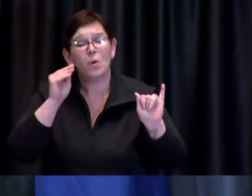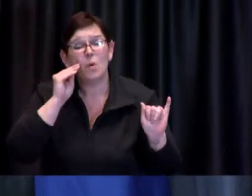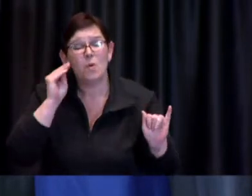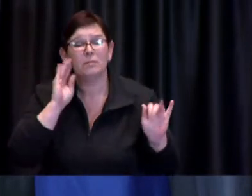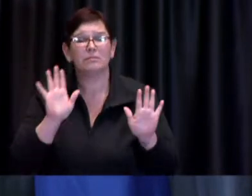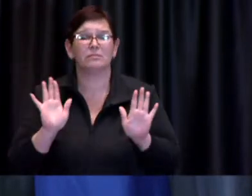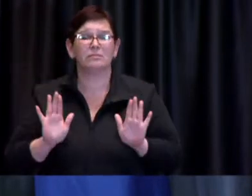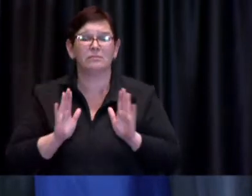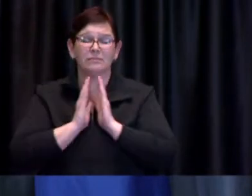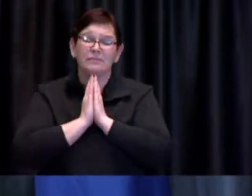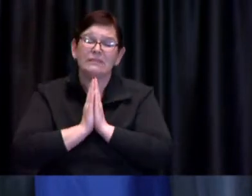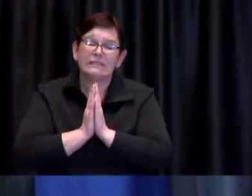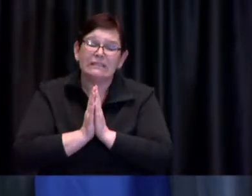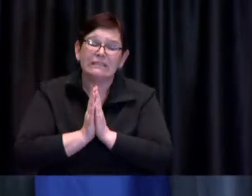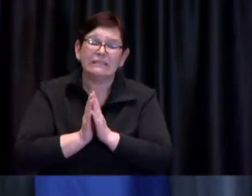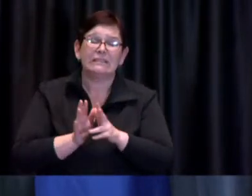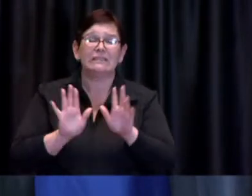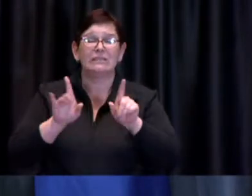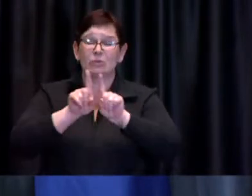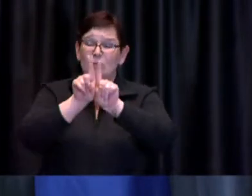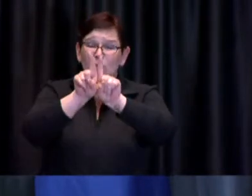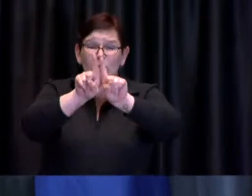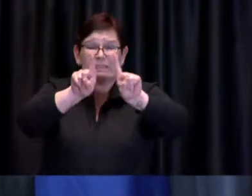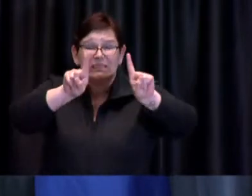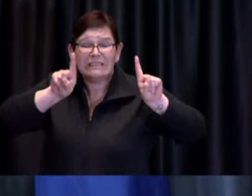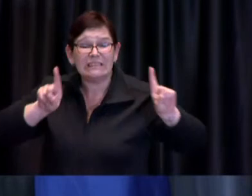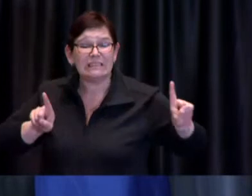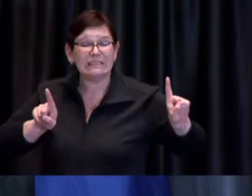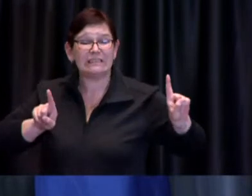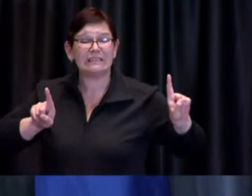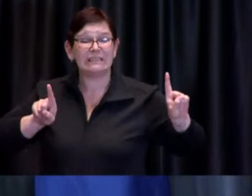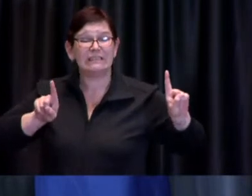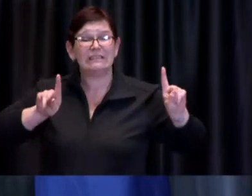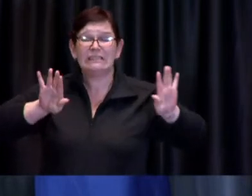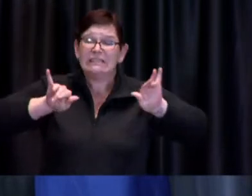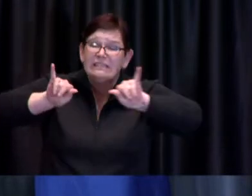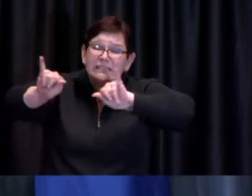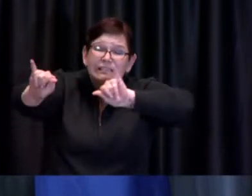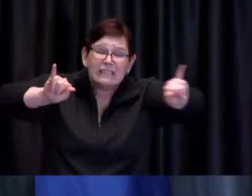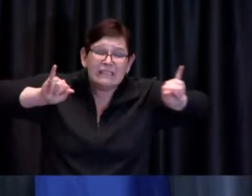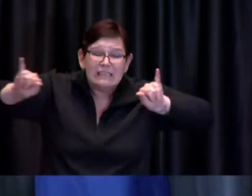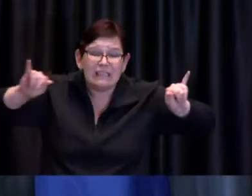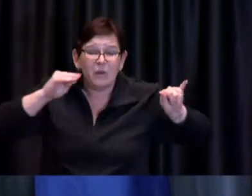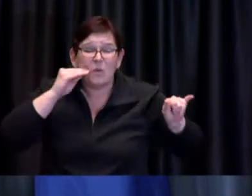and distance as much as possible stay home as much as possible at this point in time because we know